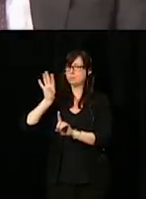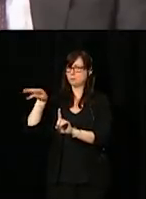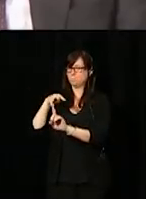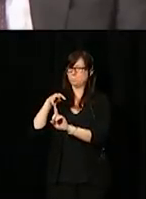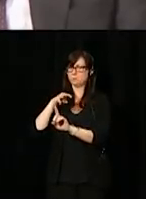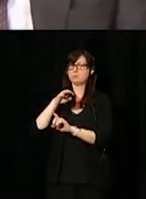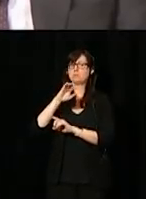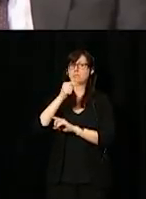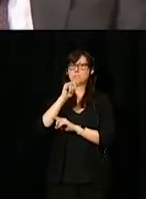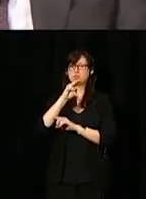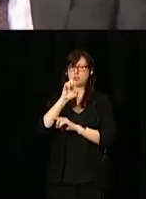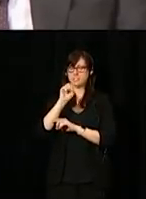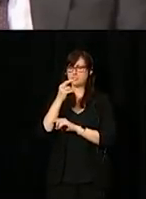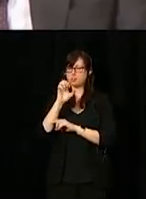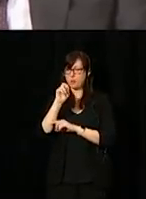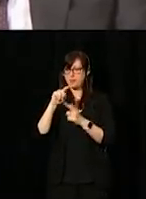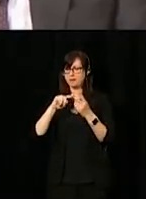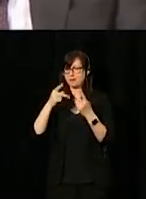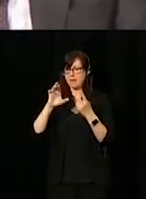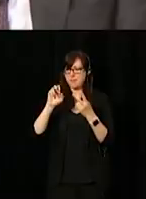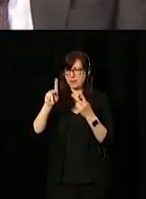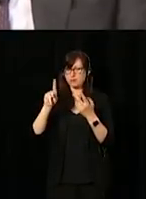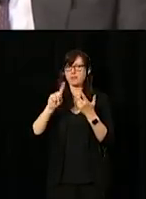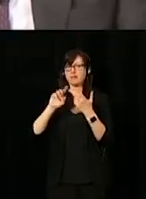Janine Sherman, Patrick, Chantelle,